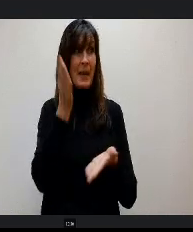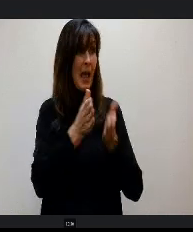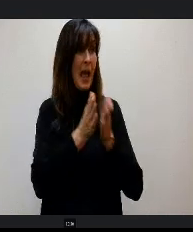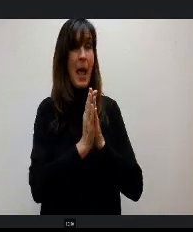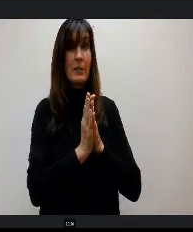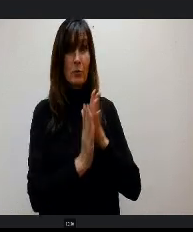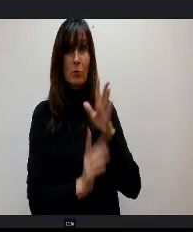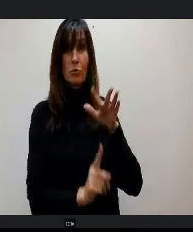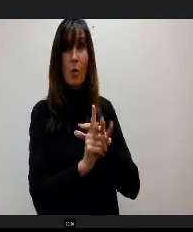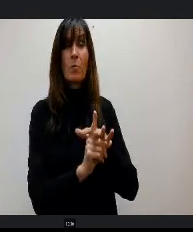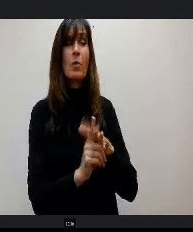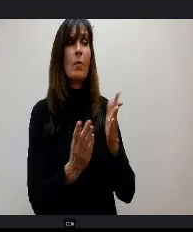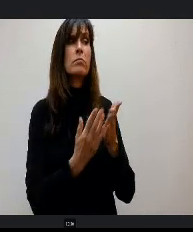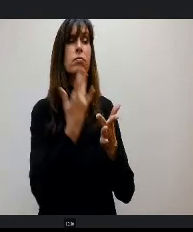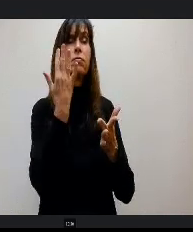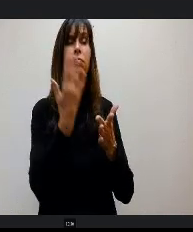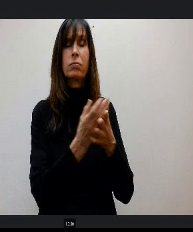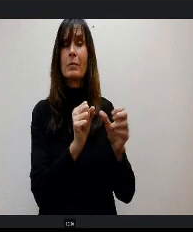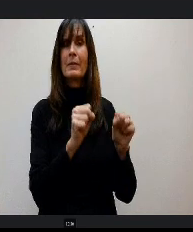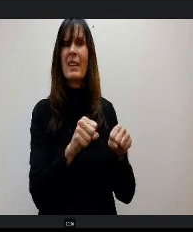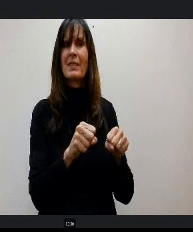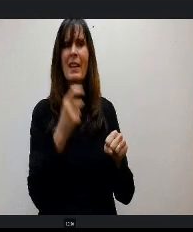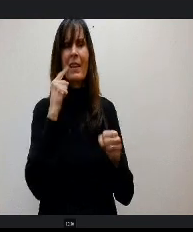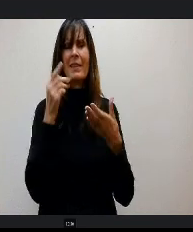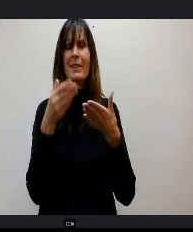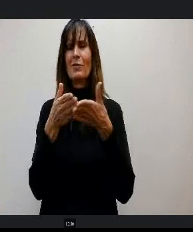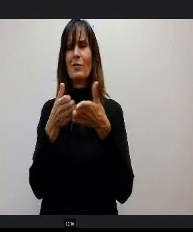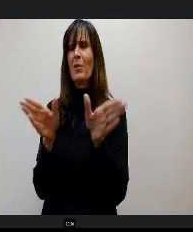me to time. So I guess general public is could be an